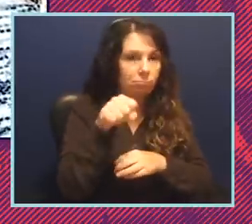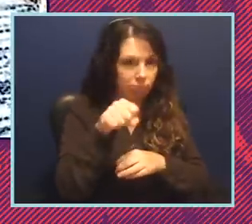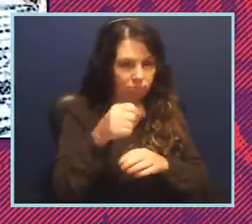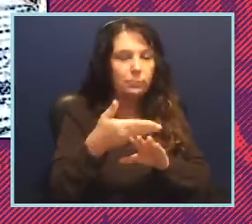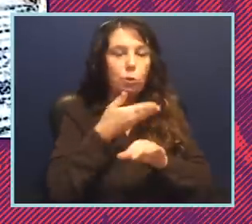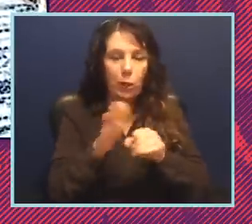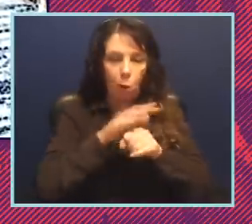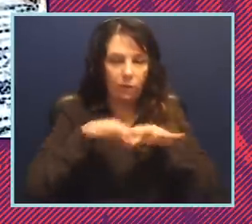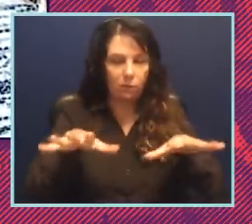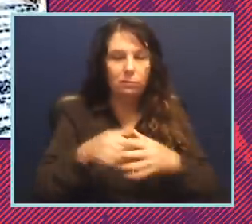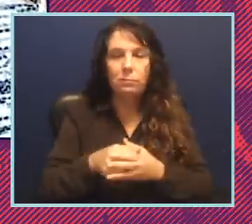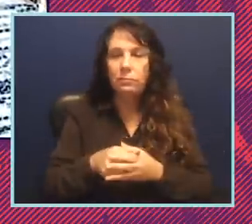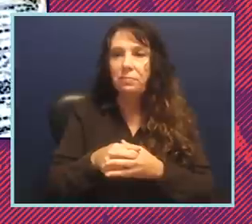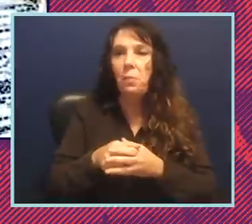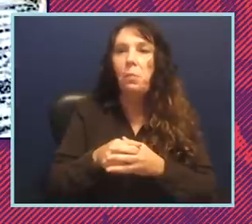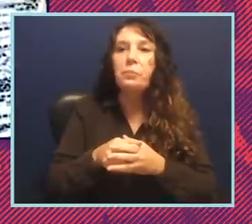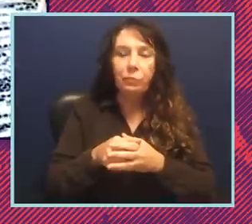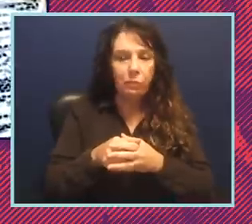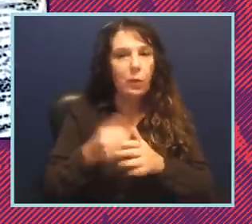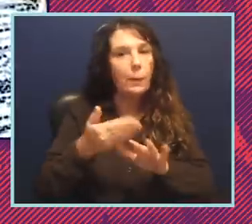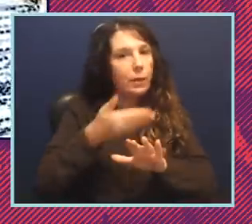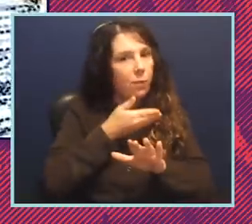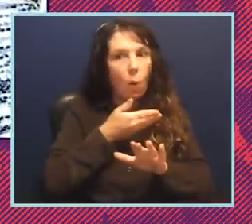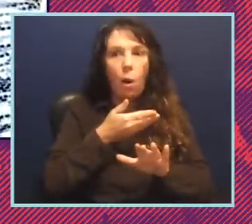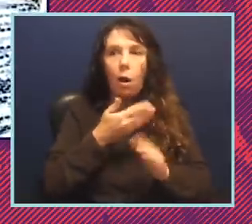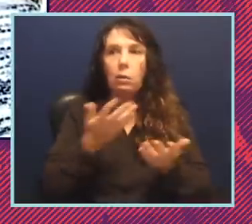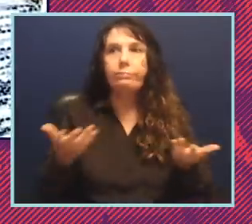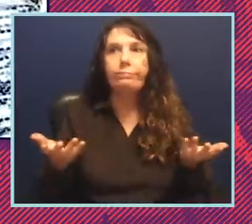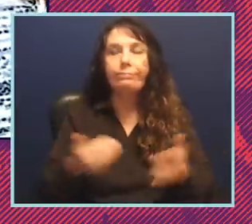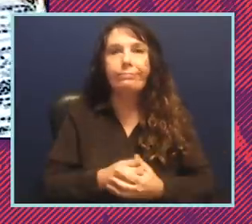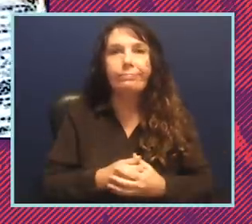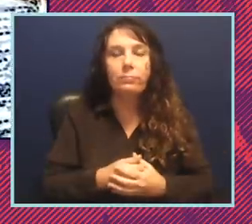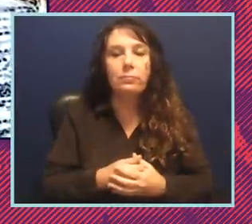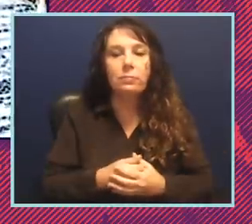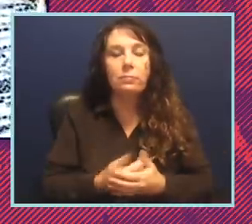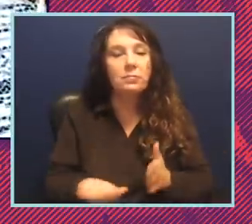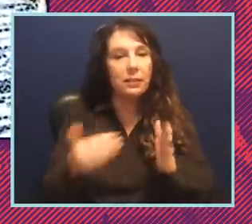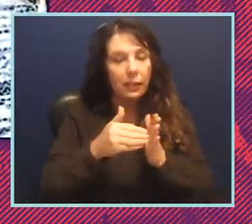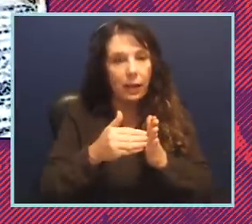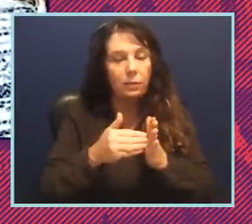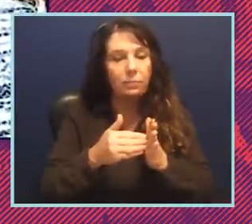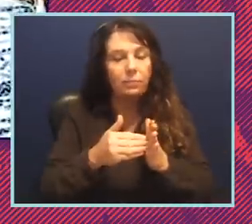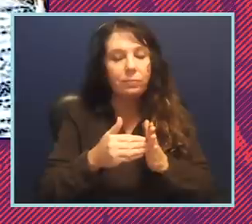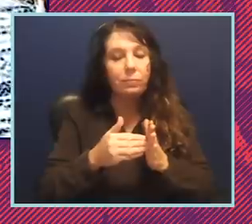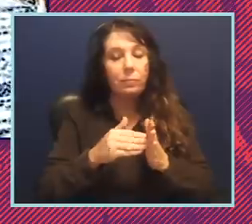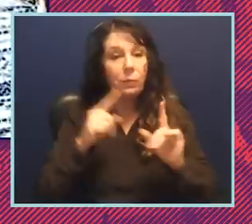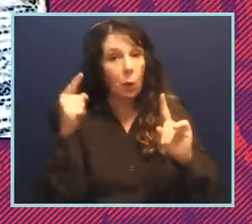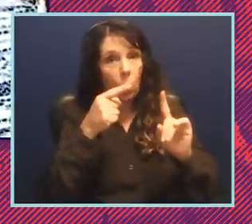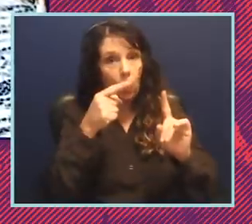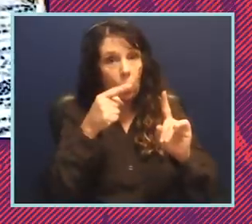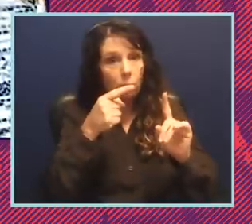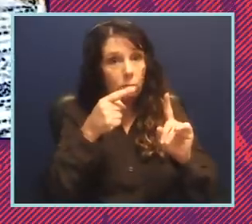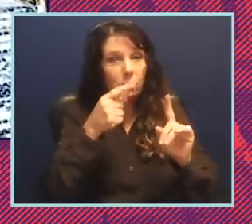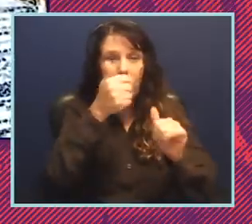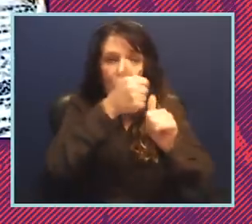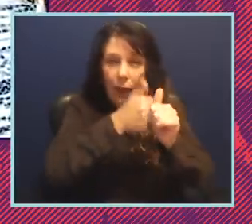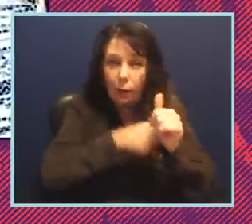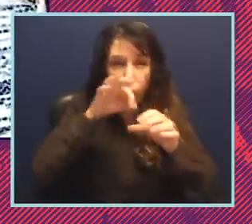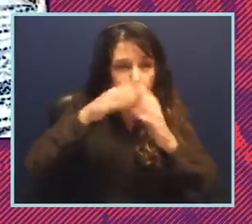Just before people really -- you know again, our thing is every vote, every voter, every citizen,